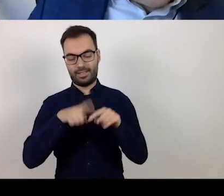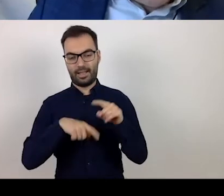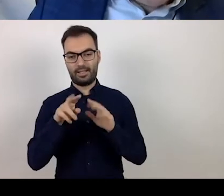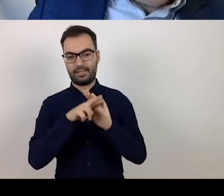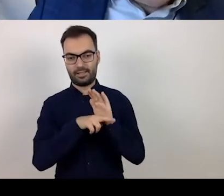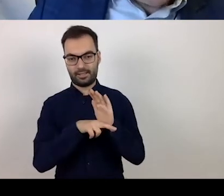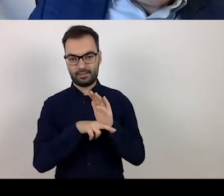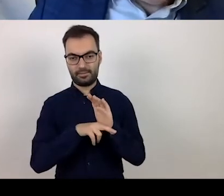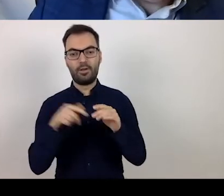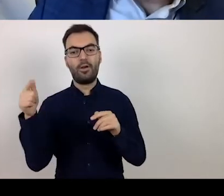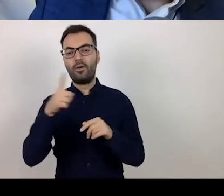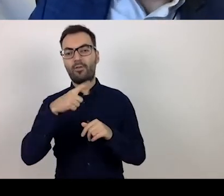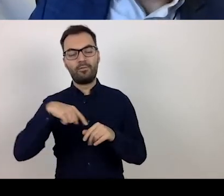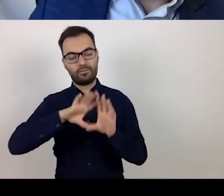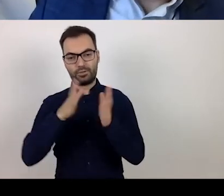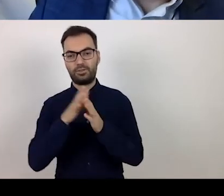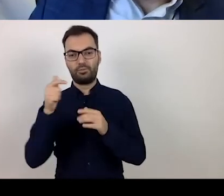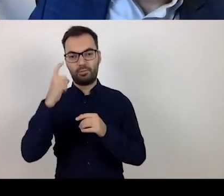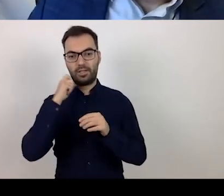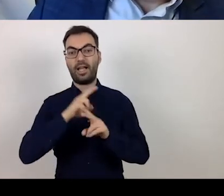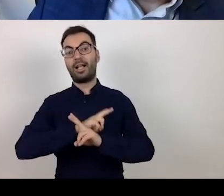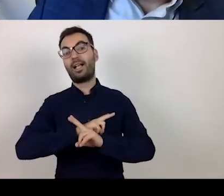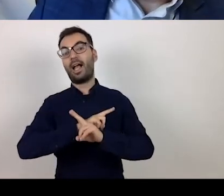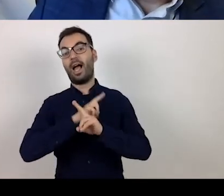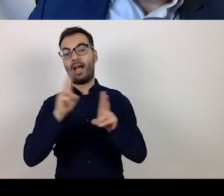remember that not every entity will be eligible